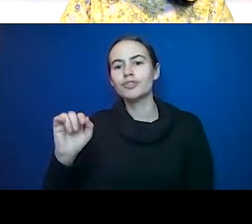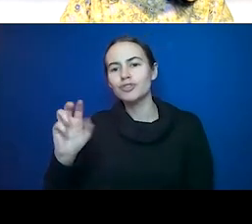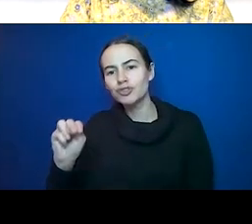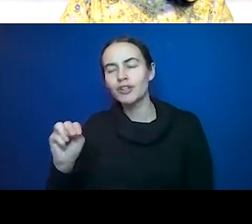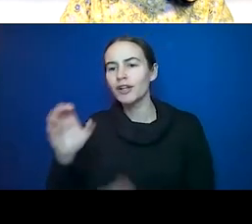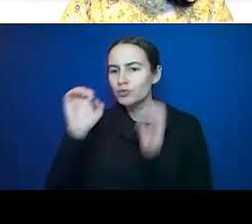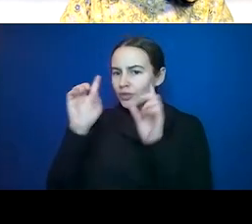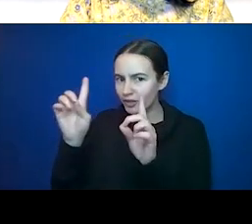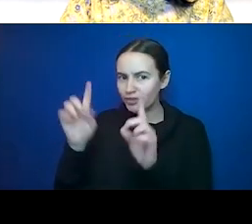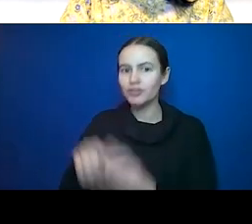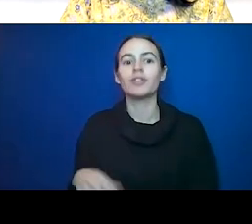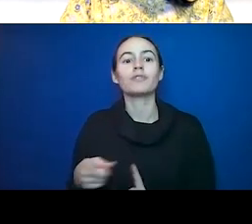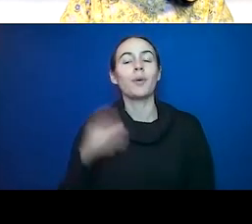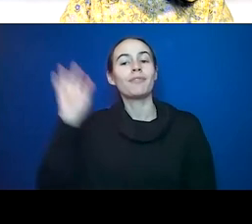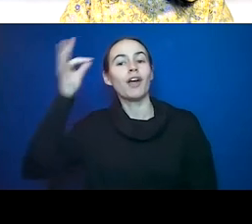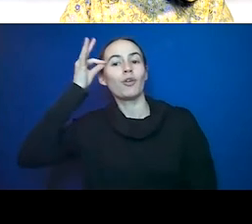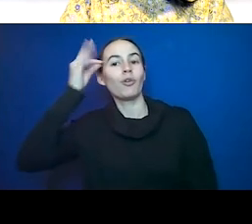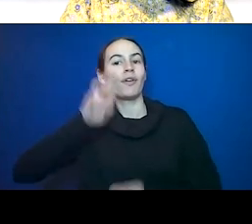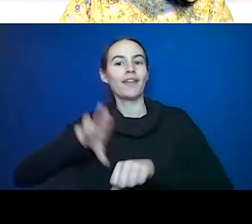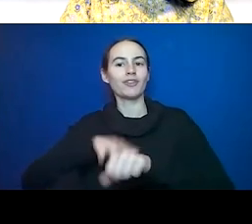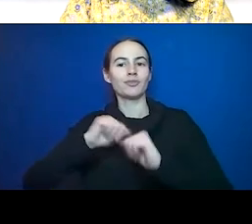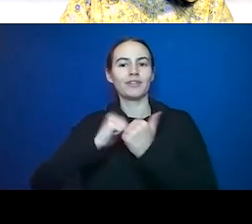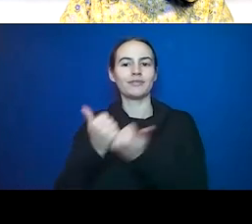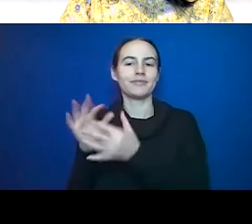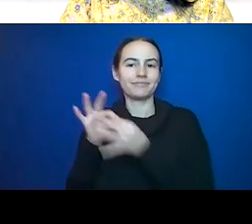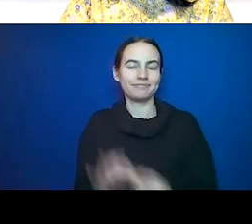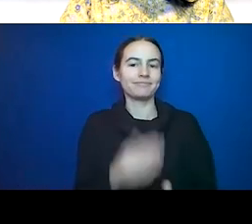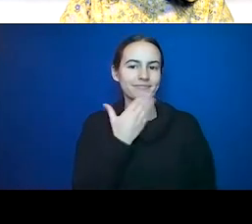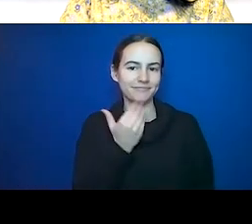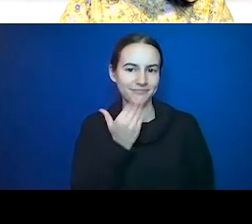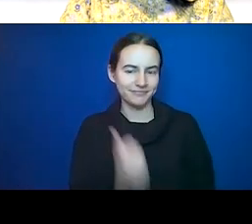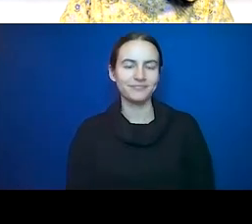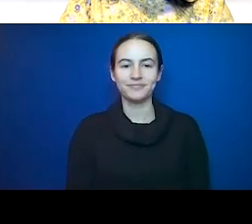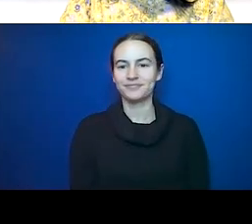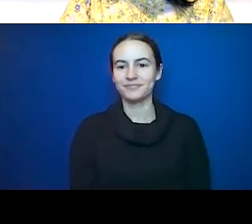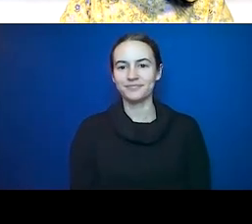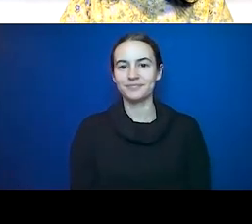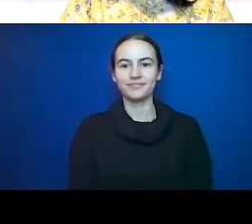about diabetes.